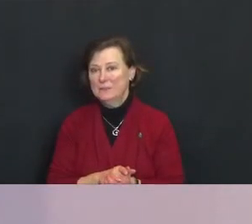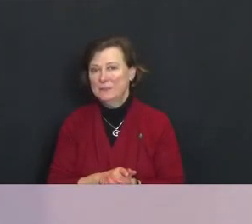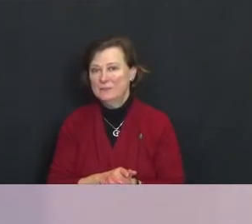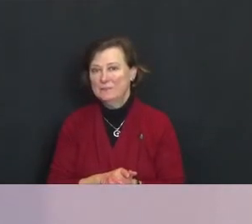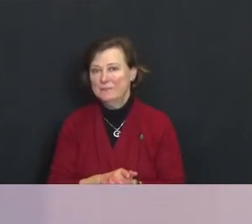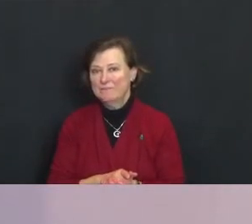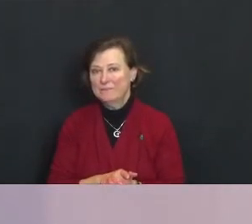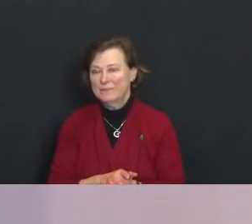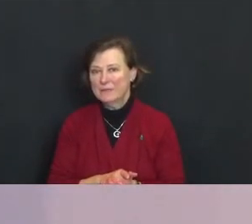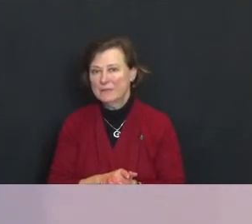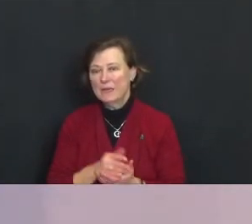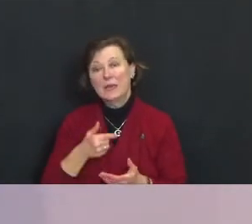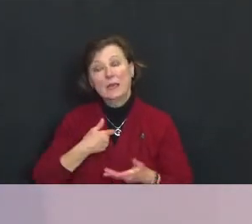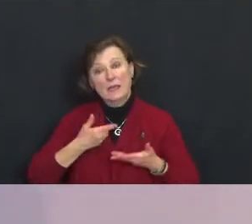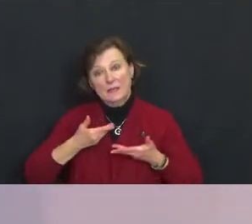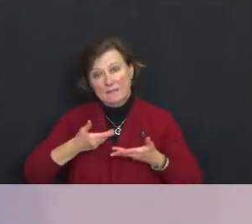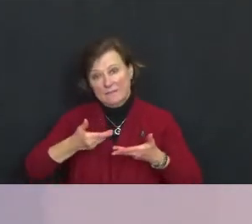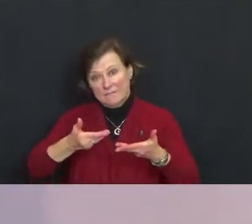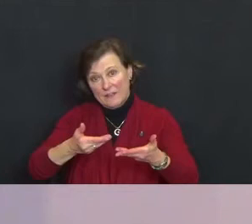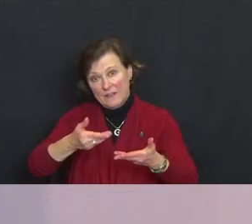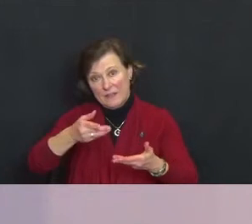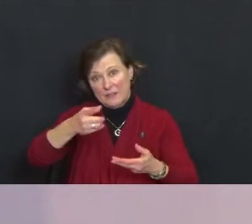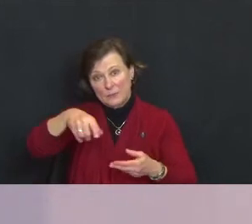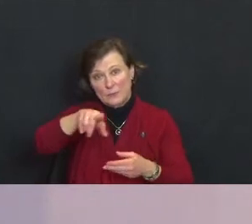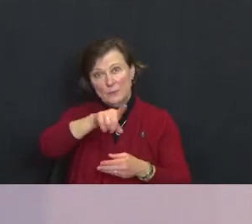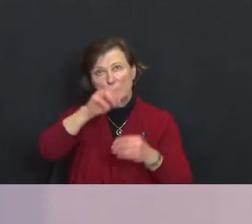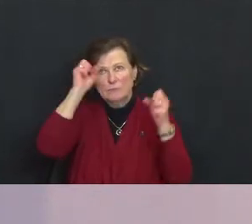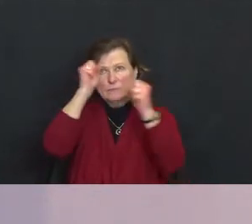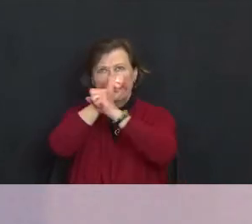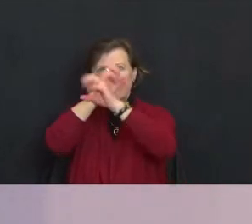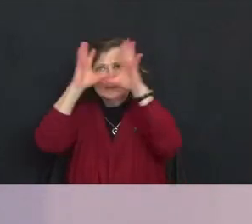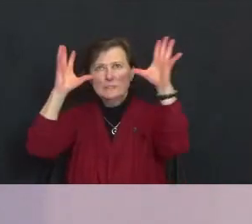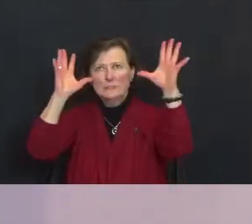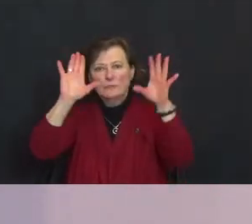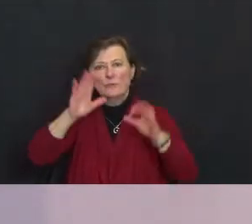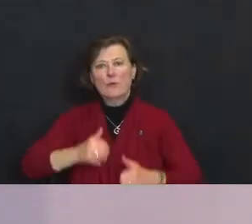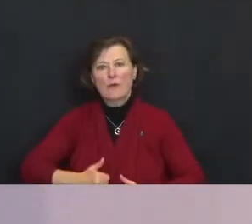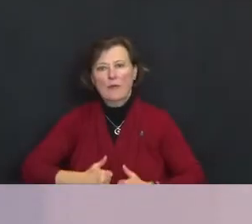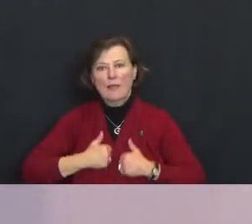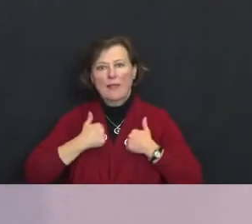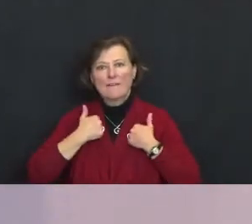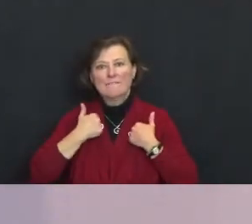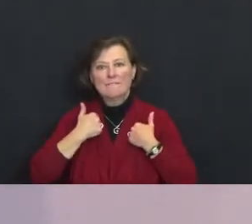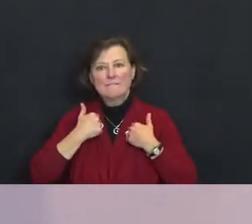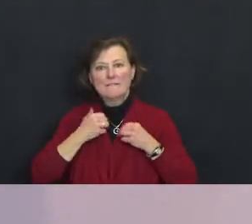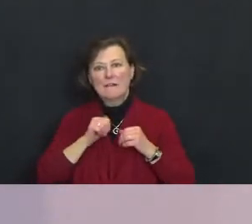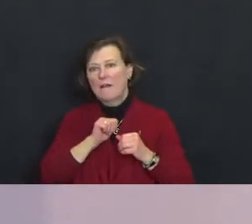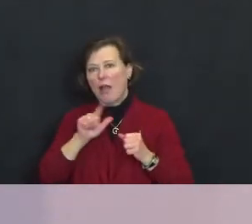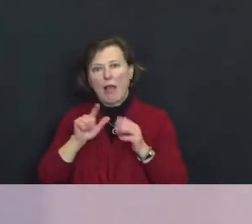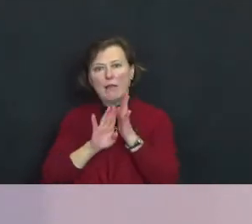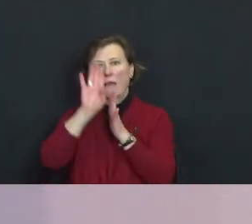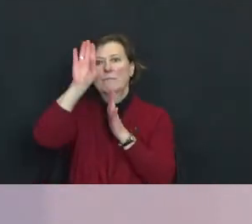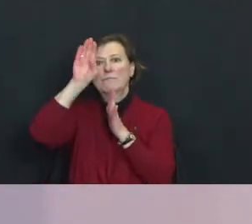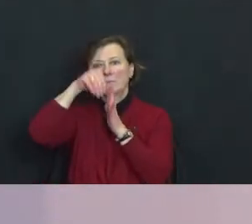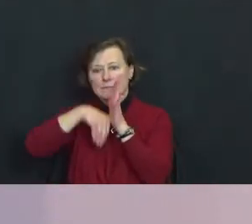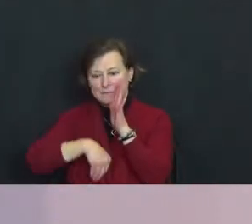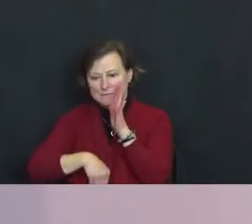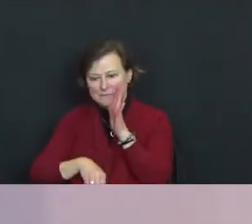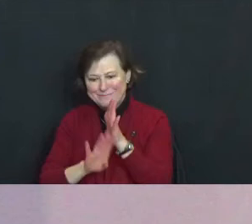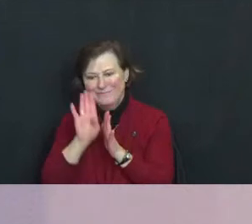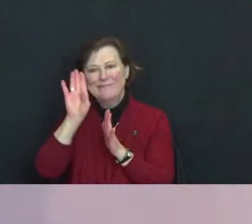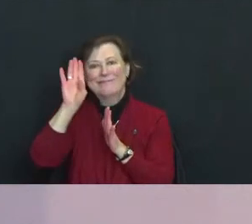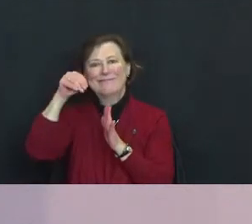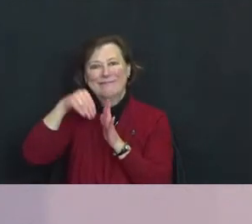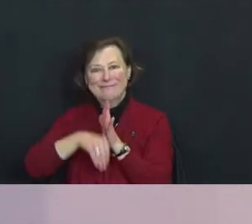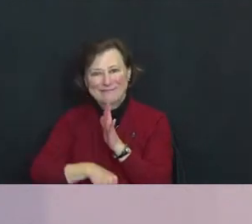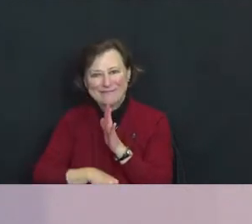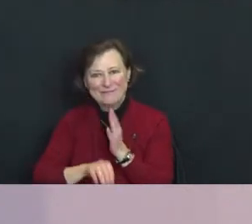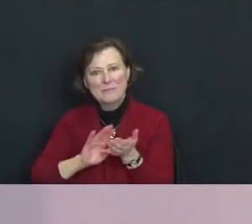And I invite you now to envision your life in all its height and depth and be aware of